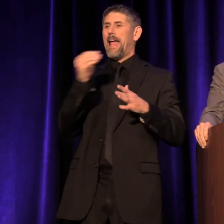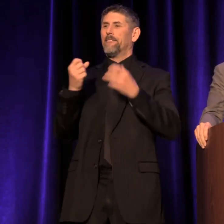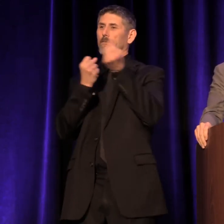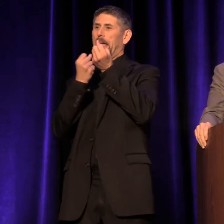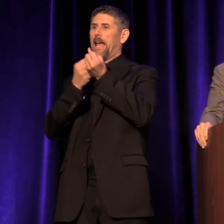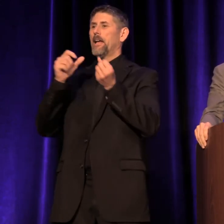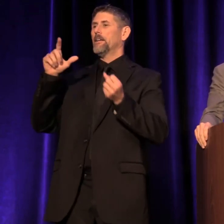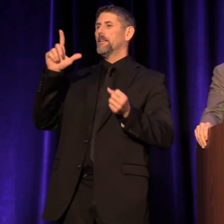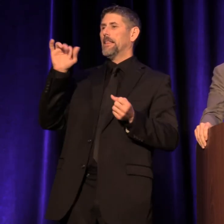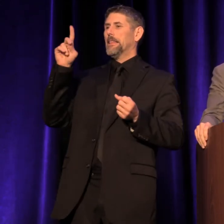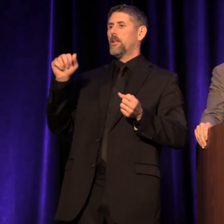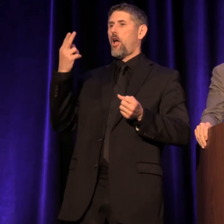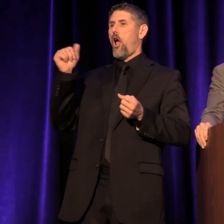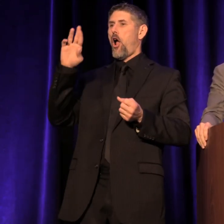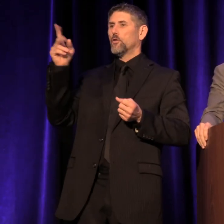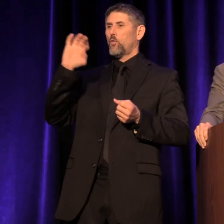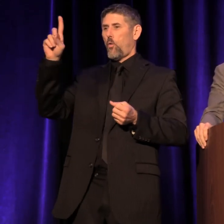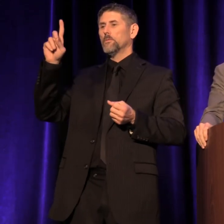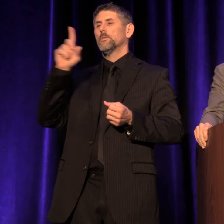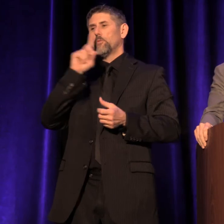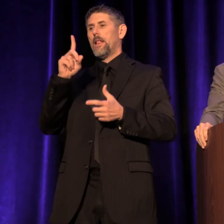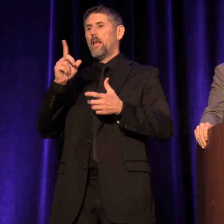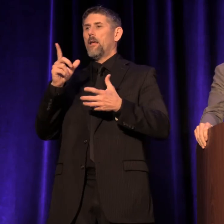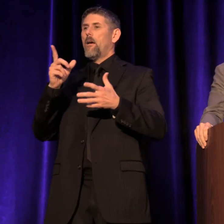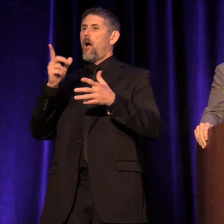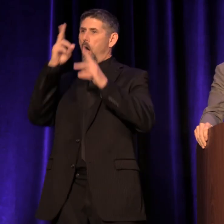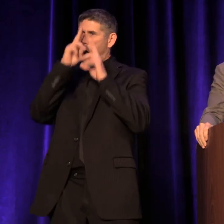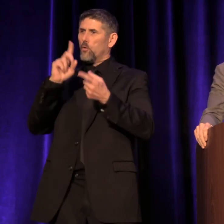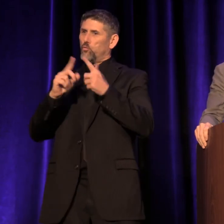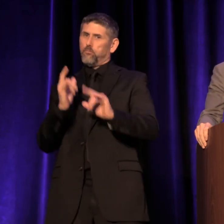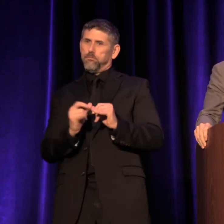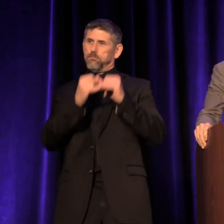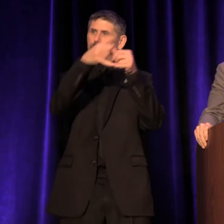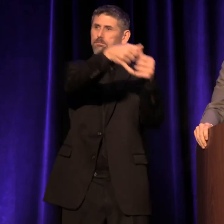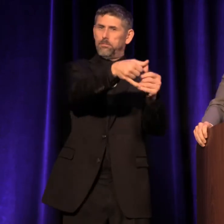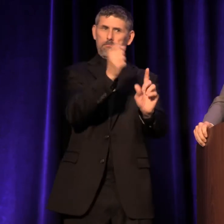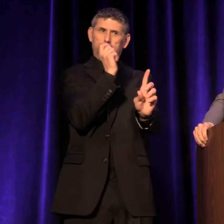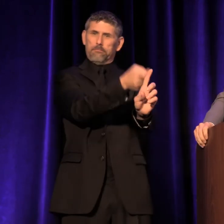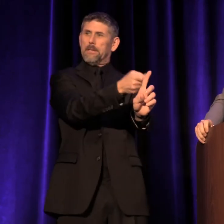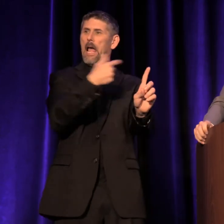it's an honor to present her with this award. I realized when I was writing up these remarks